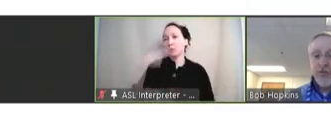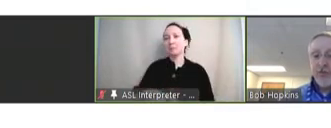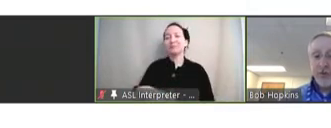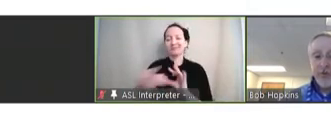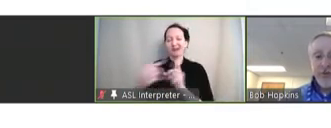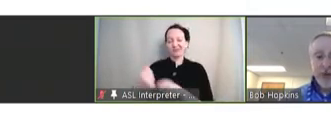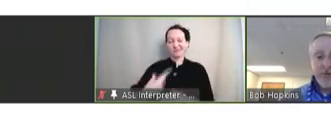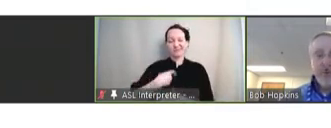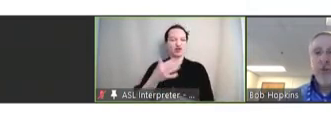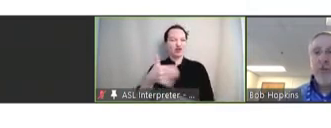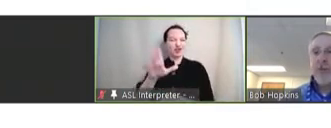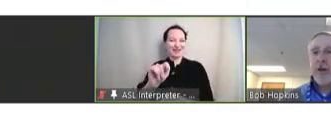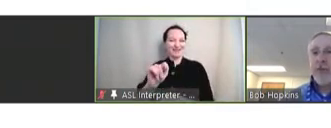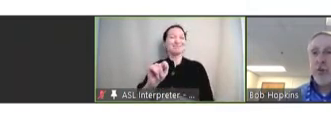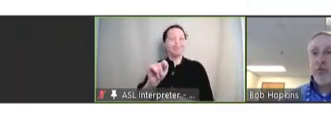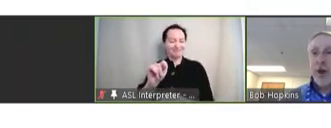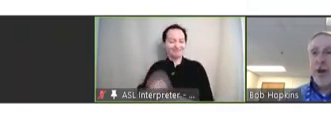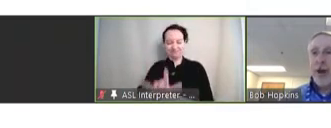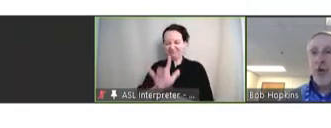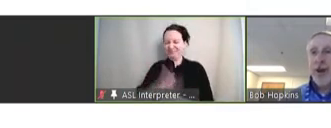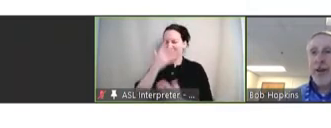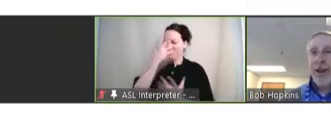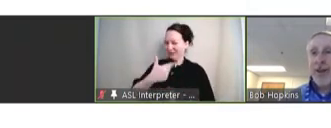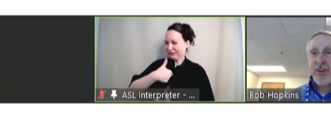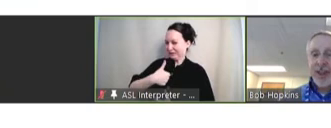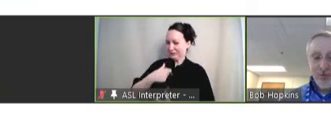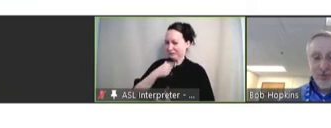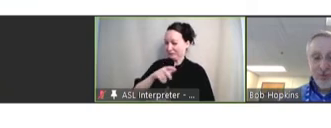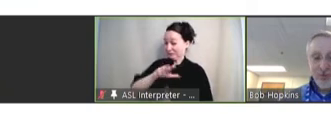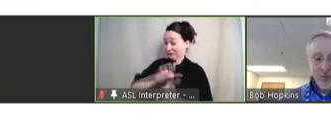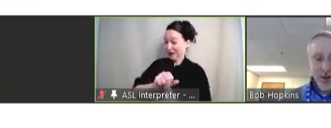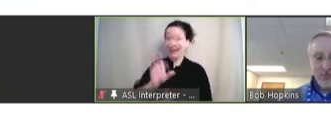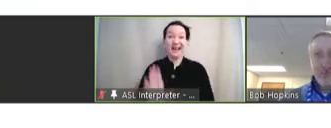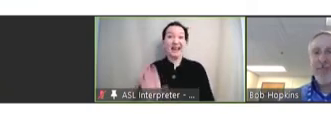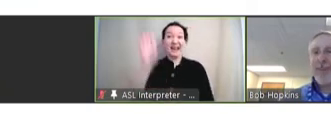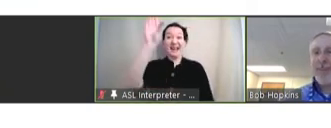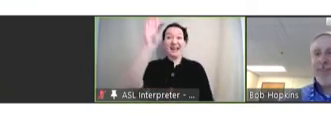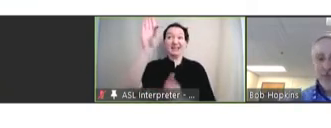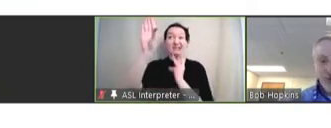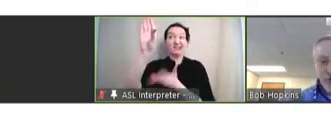through the chat feature. Unfortunately, I'm not great at catching hands raised as I should be.